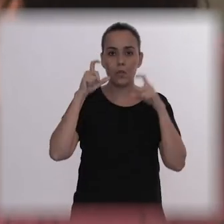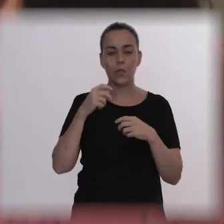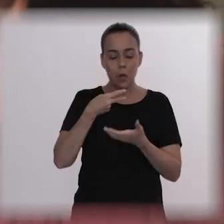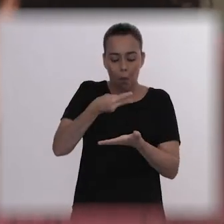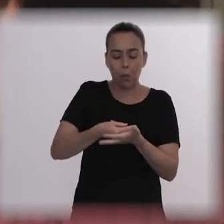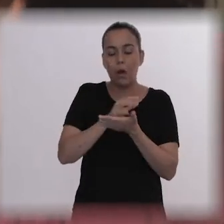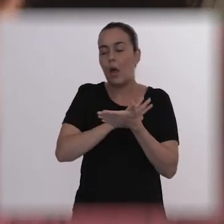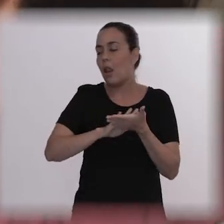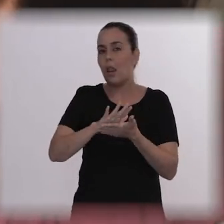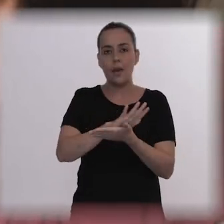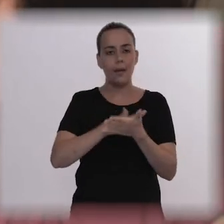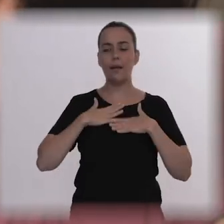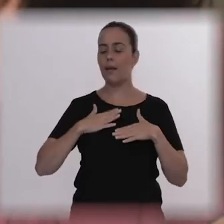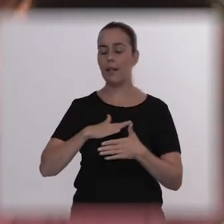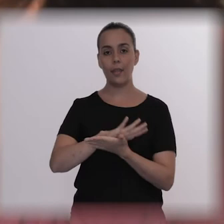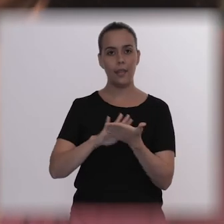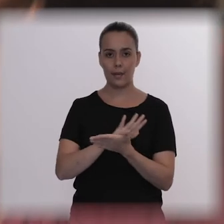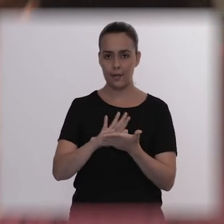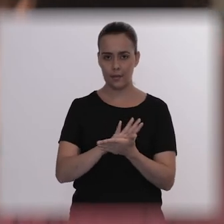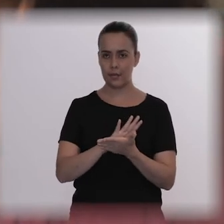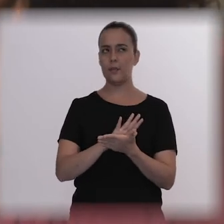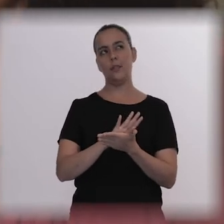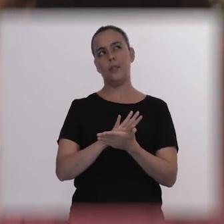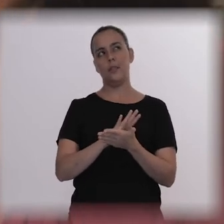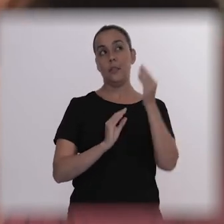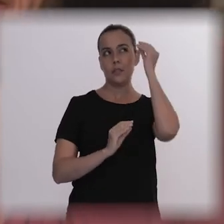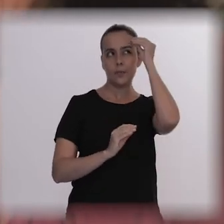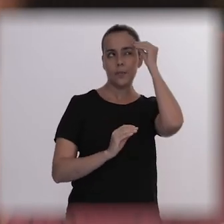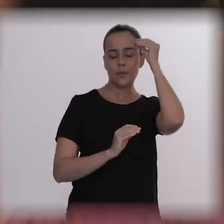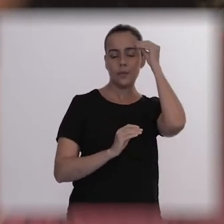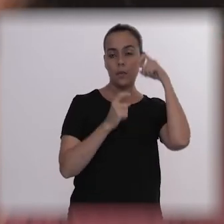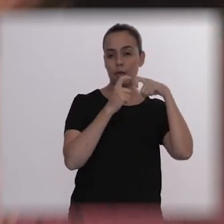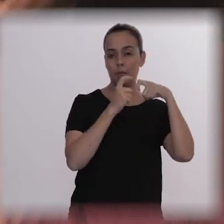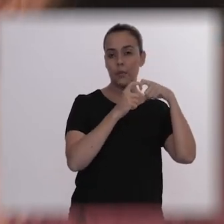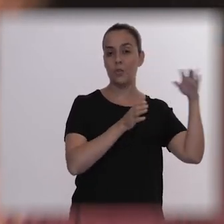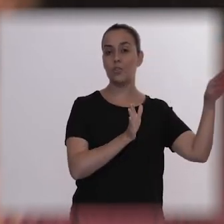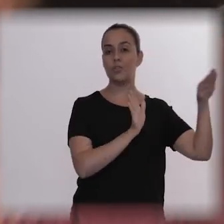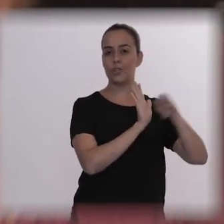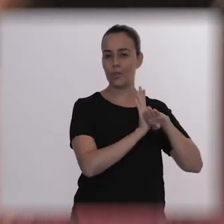So, when the psychiatrist came, I thought: if paramedics arrive here to hold him,